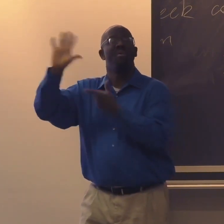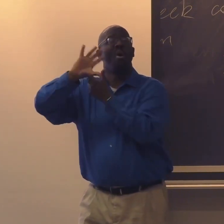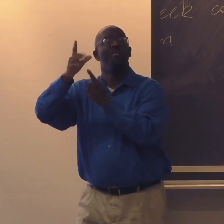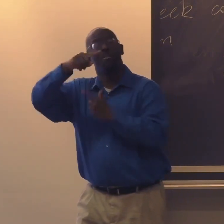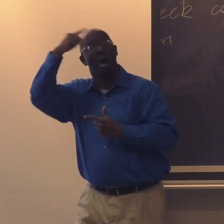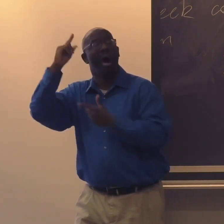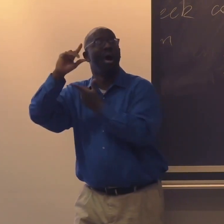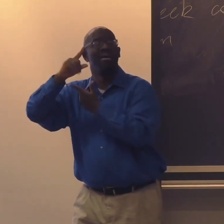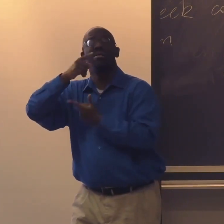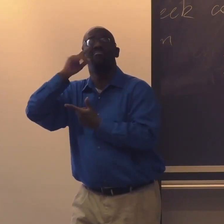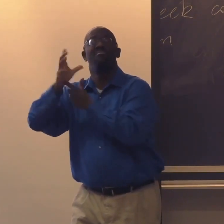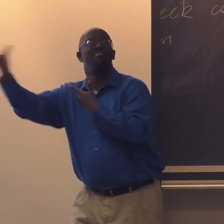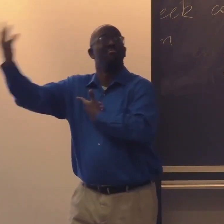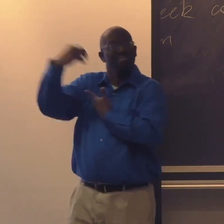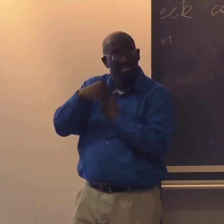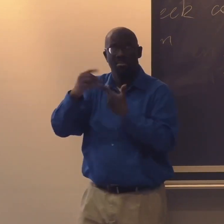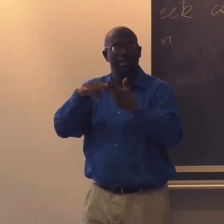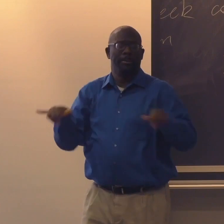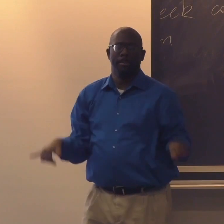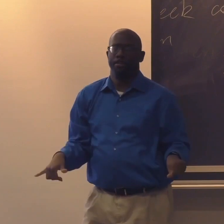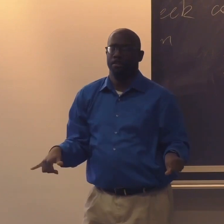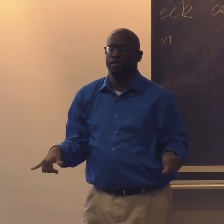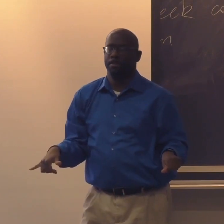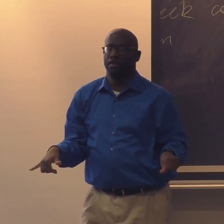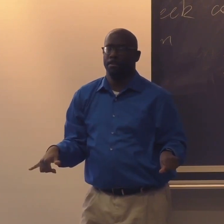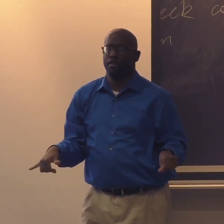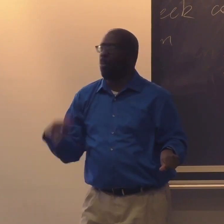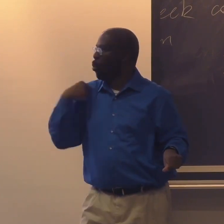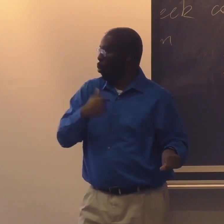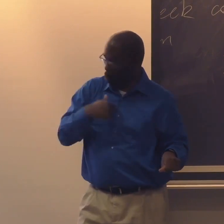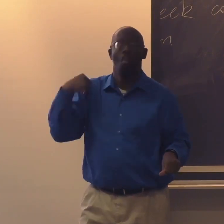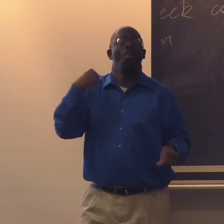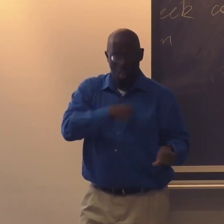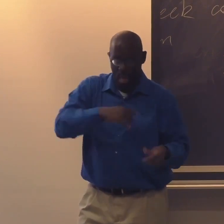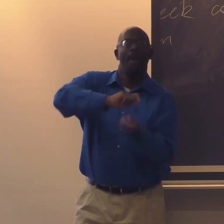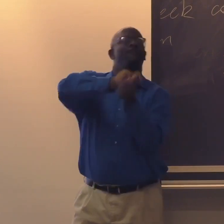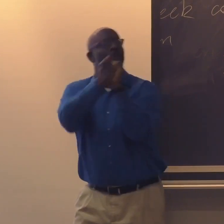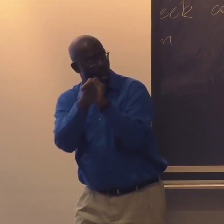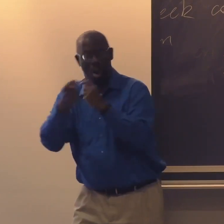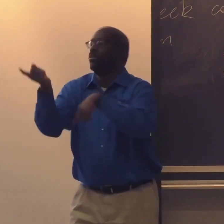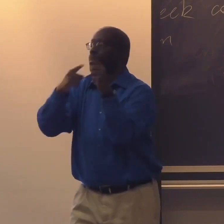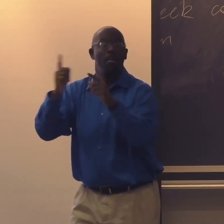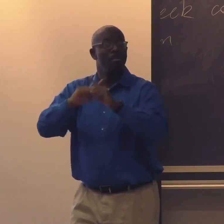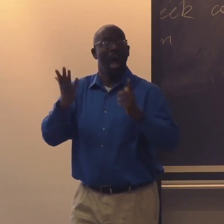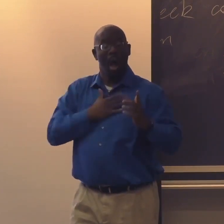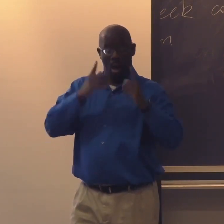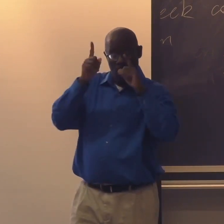When you're talking about signing space, you're talking about hearing culture. And those things remain the same.